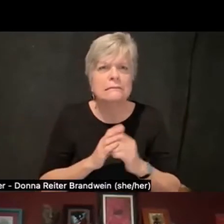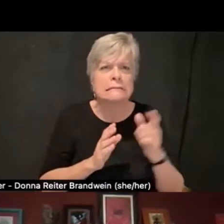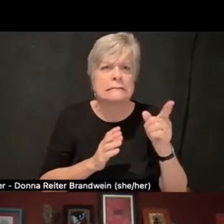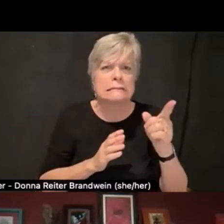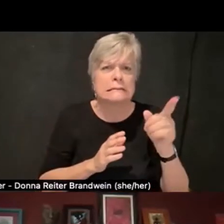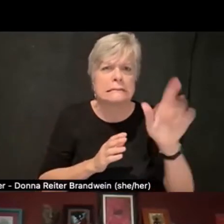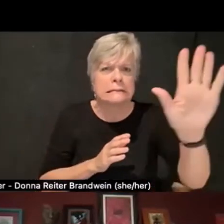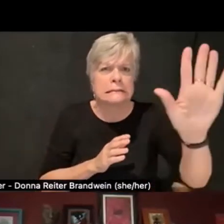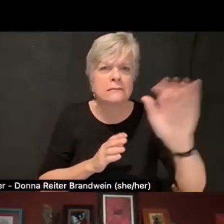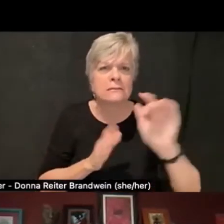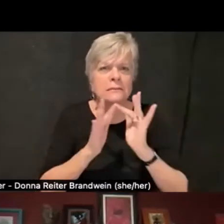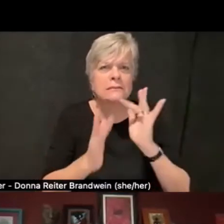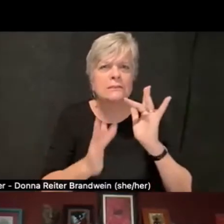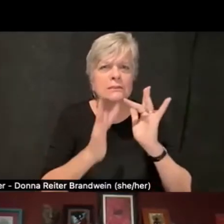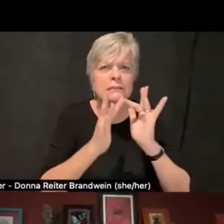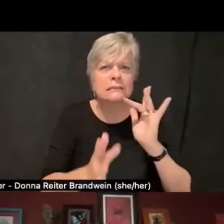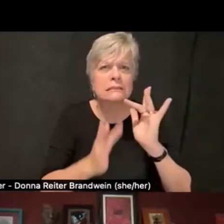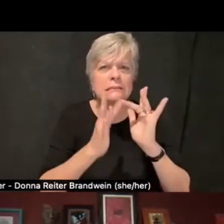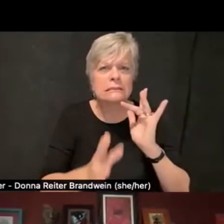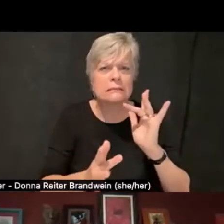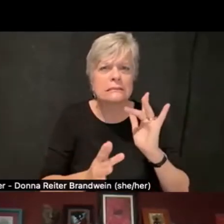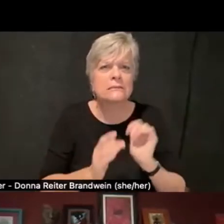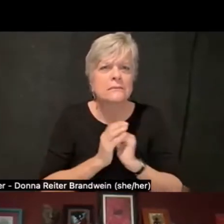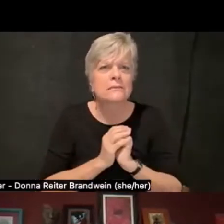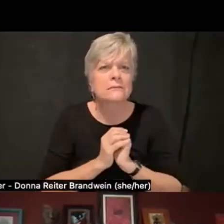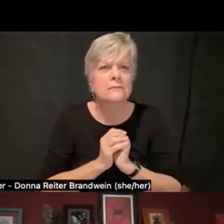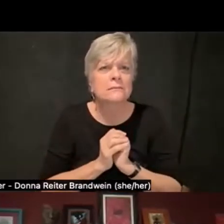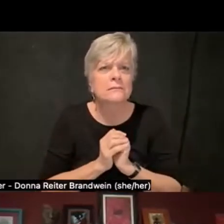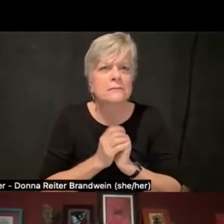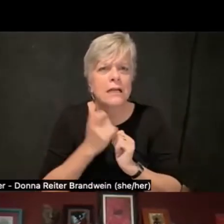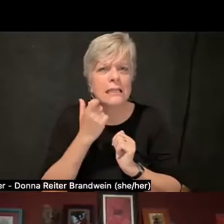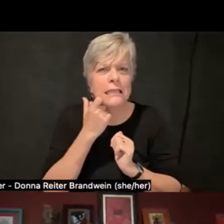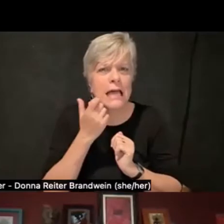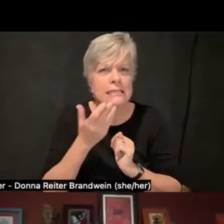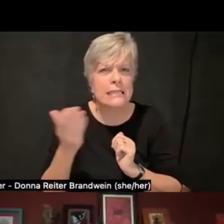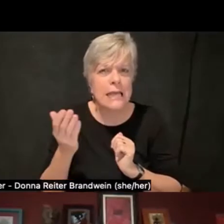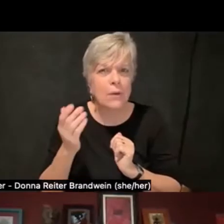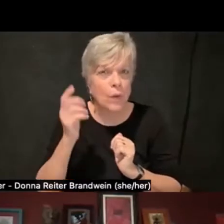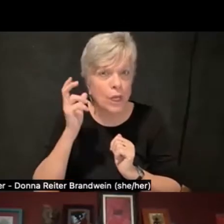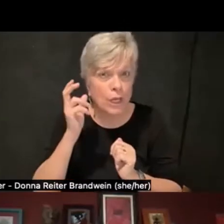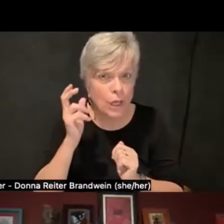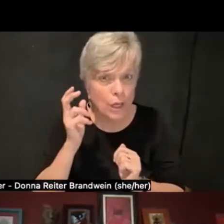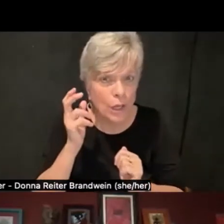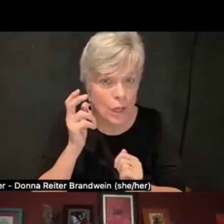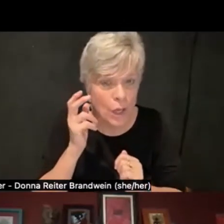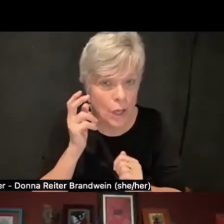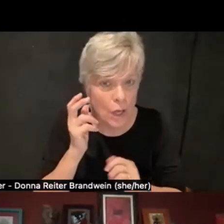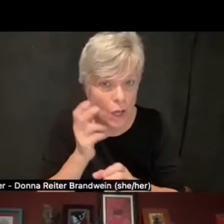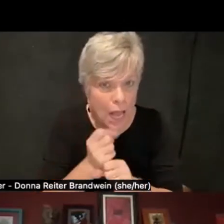We are just losing your audio a little bit. The last thing that we got though was you were talking